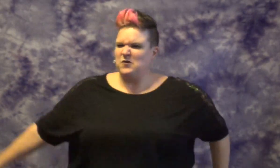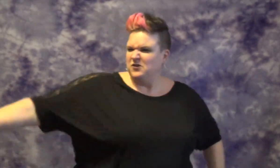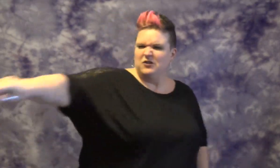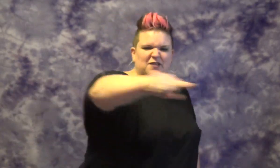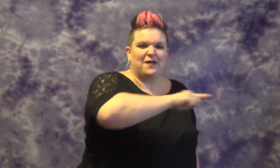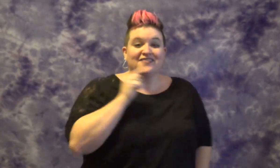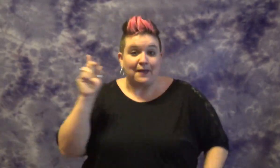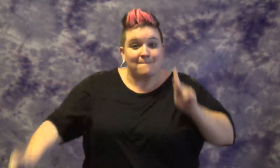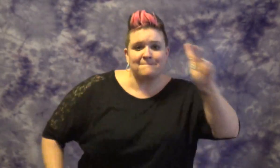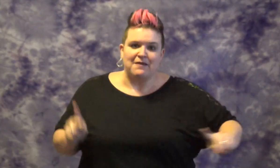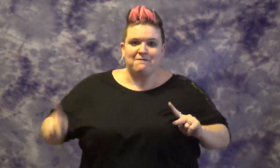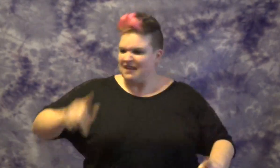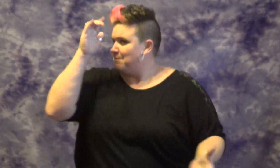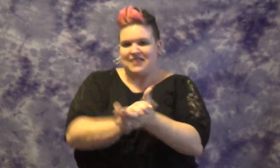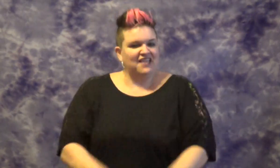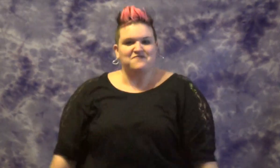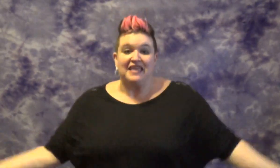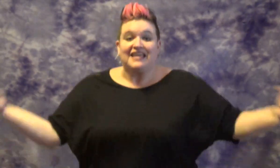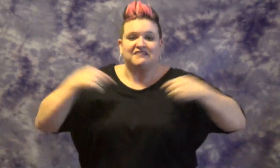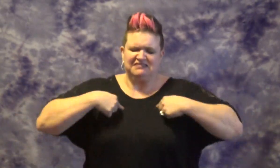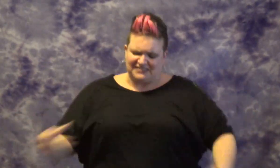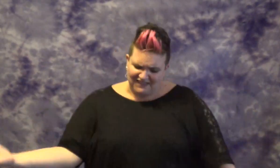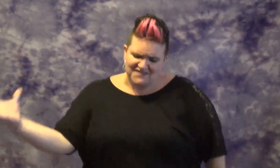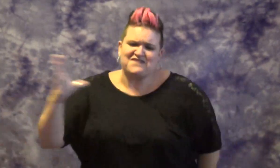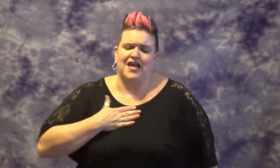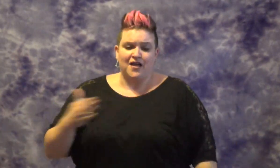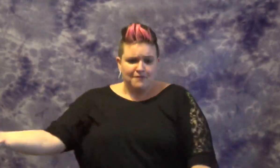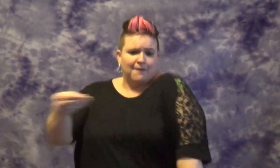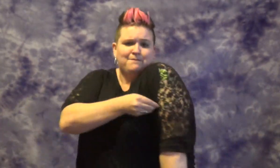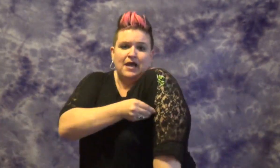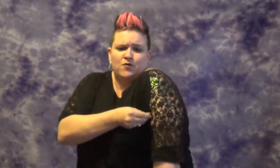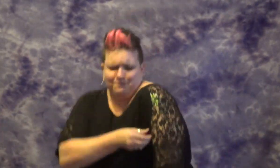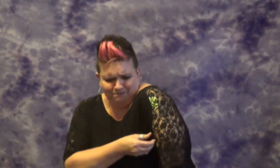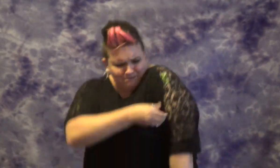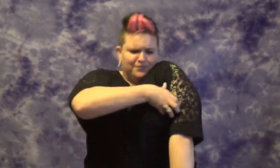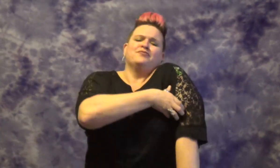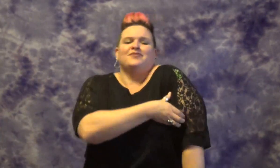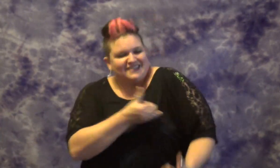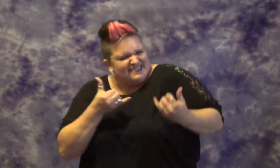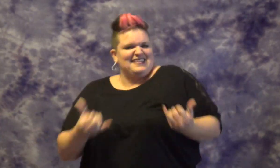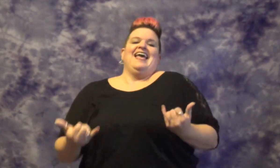THOSE PEOPLE BELIEVE MY POWER INCREASES